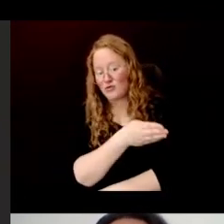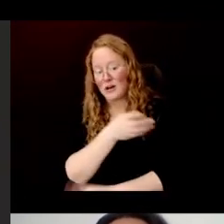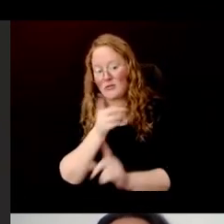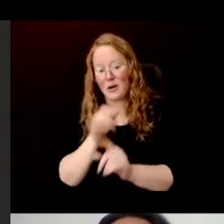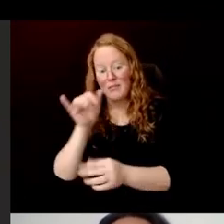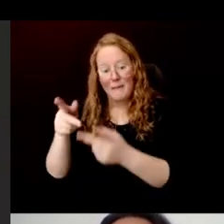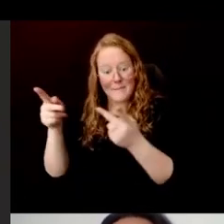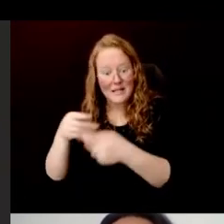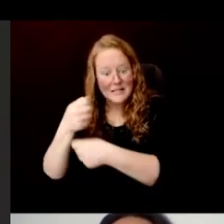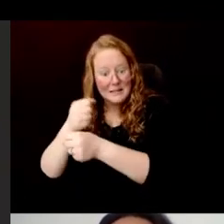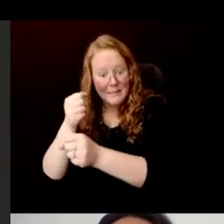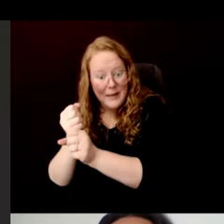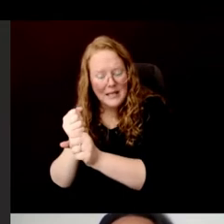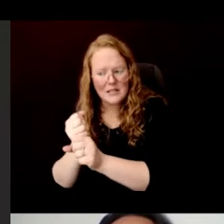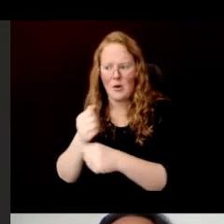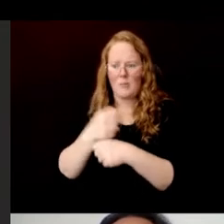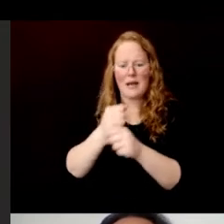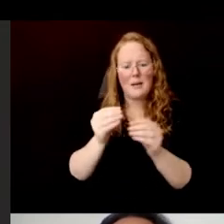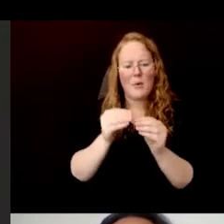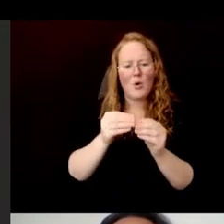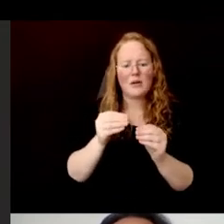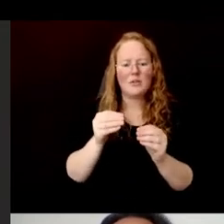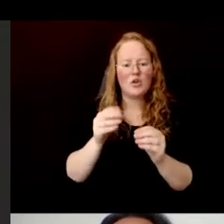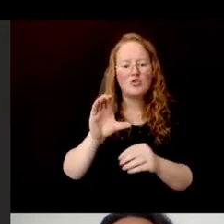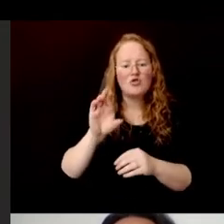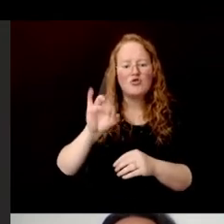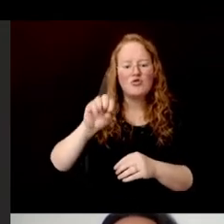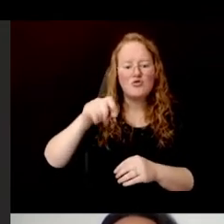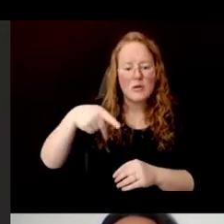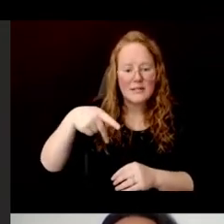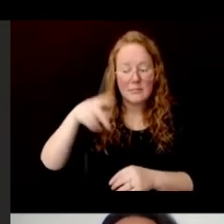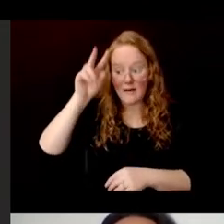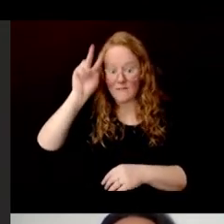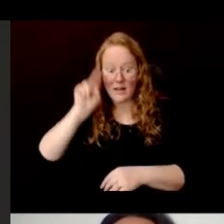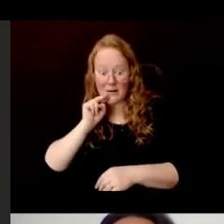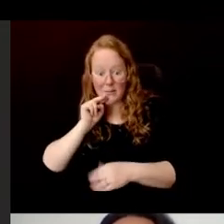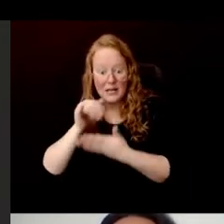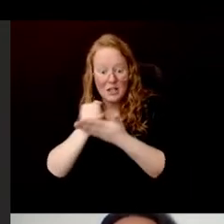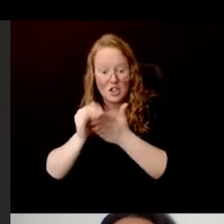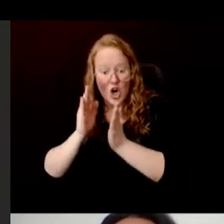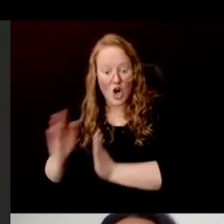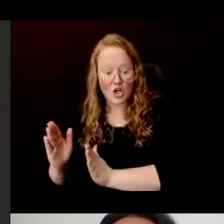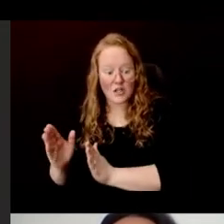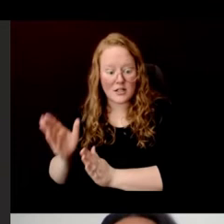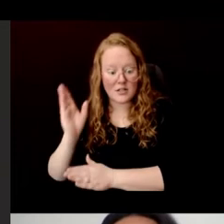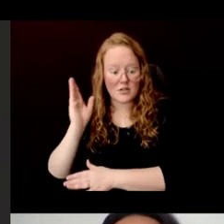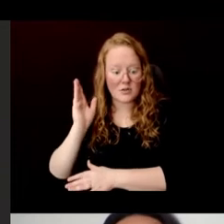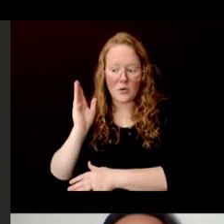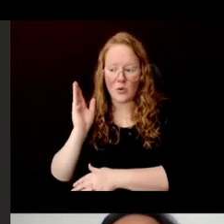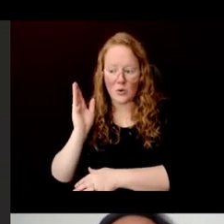To make it more crisp, the Vietnamese origami artist will apply a layer of standard white glue.